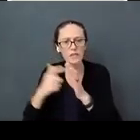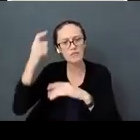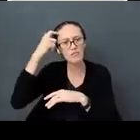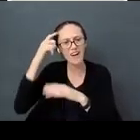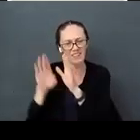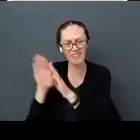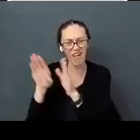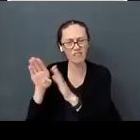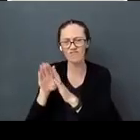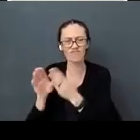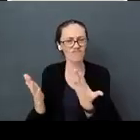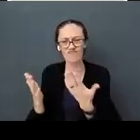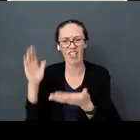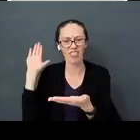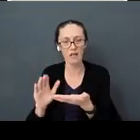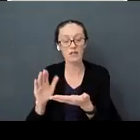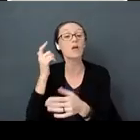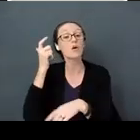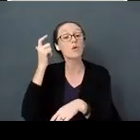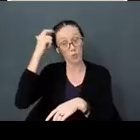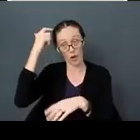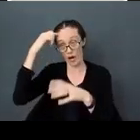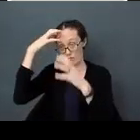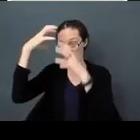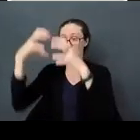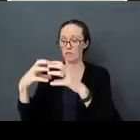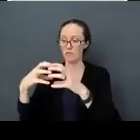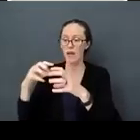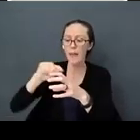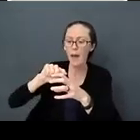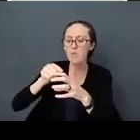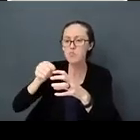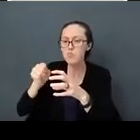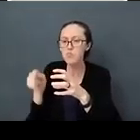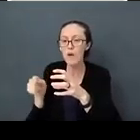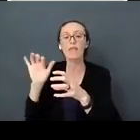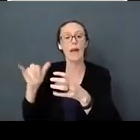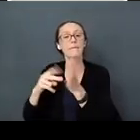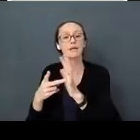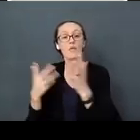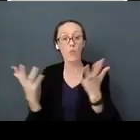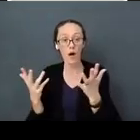the ridges around the outside of the brain. That basically tells you that good brain matter wasn't